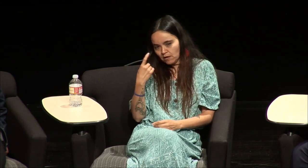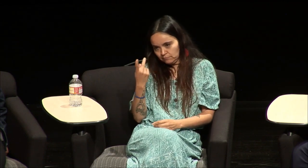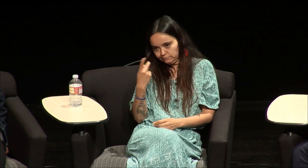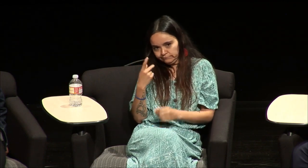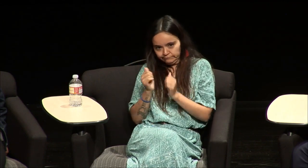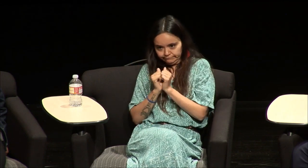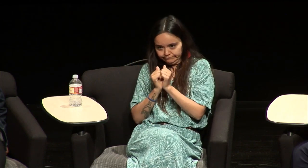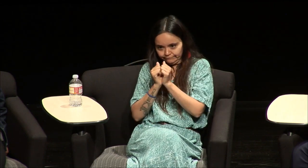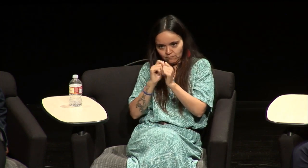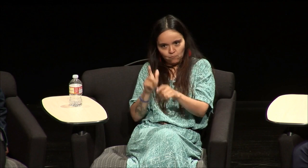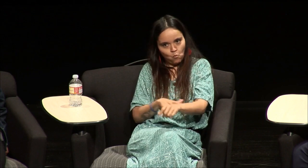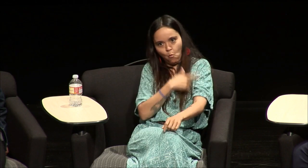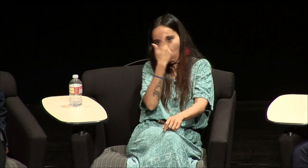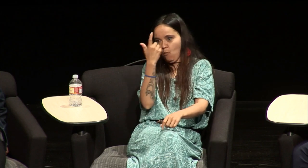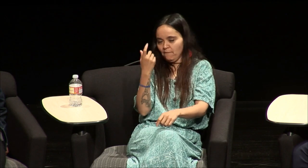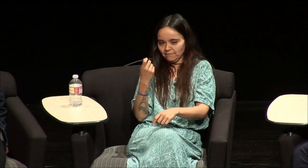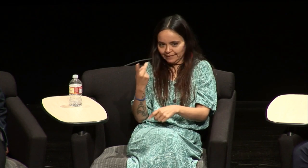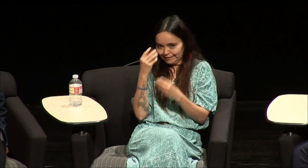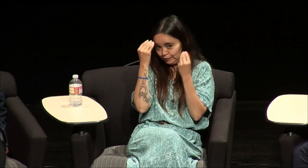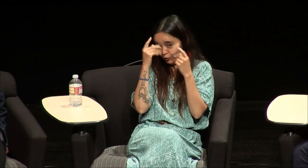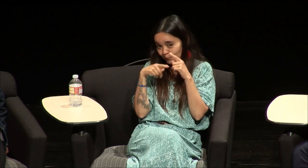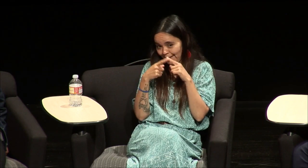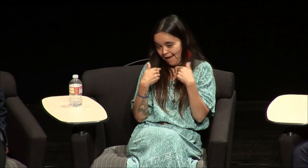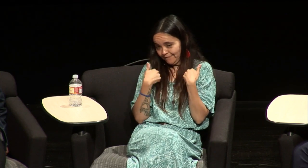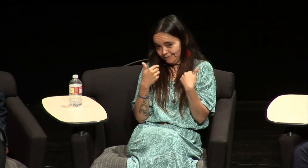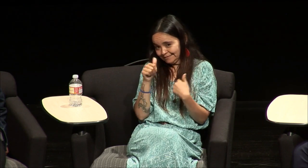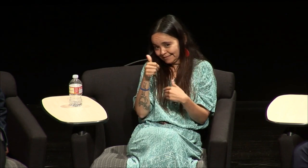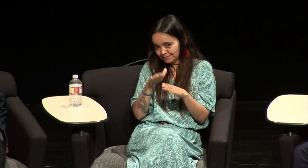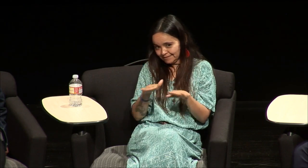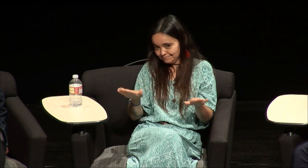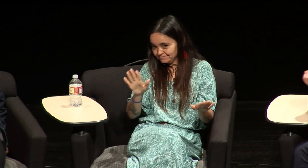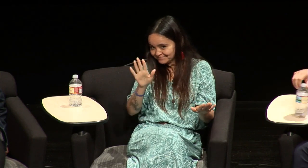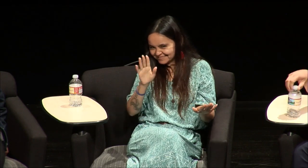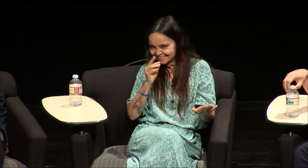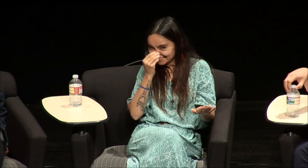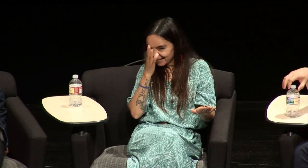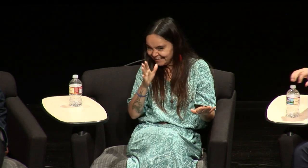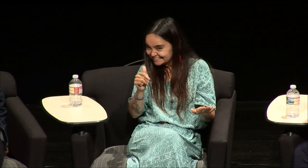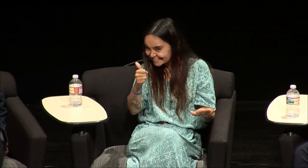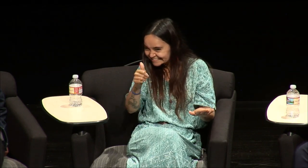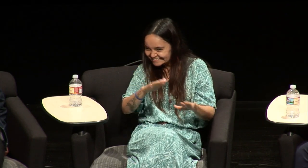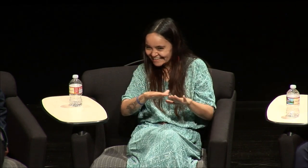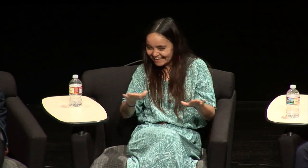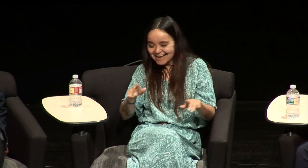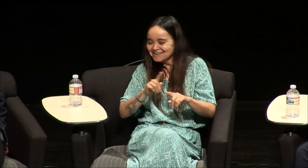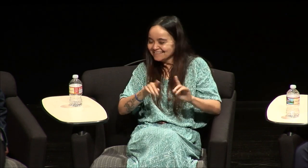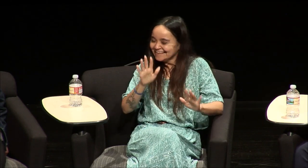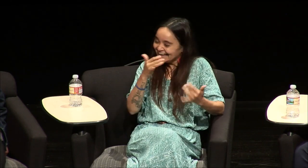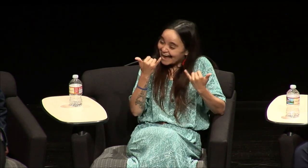told him if the two of us are gonna be together he had 10 children oh we